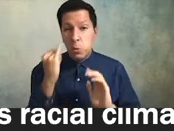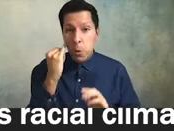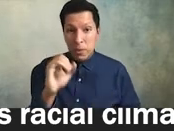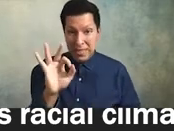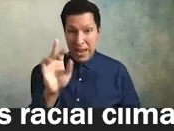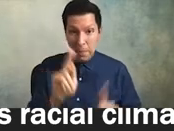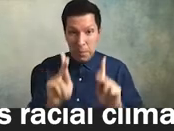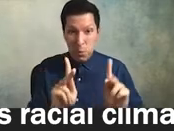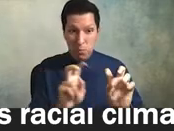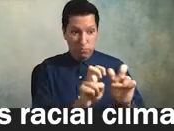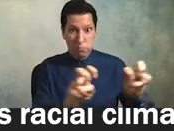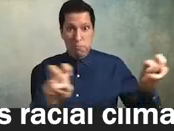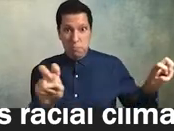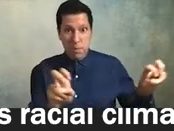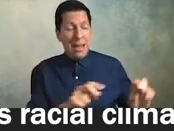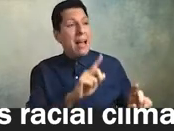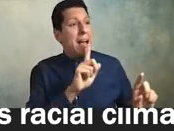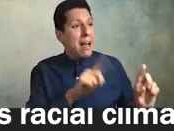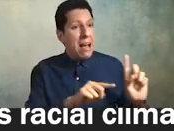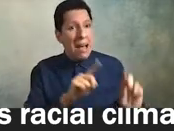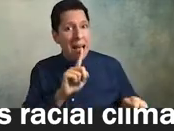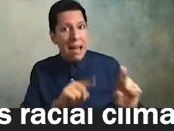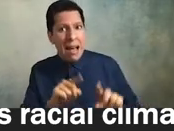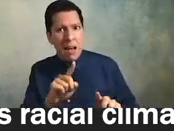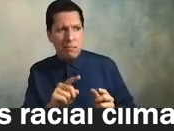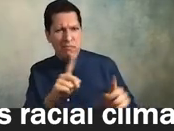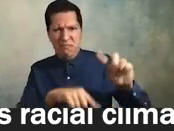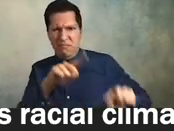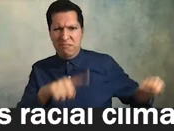um one of those people are gonna say i don't even know what i don't even know what we mean so i'm